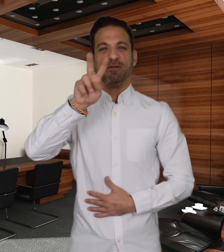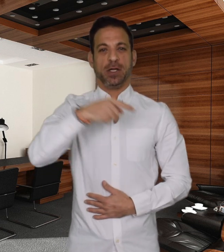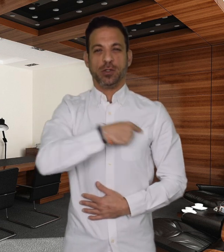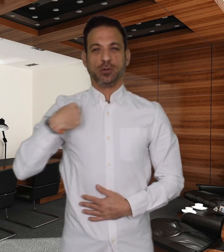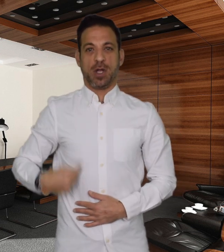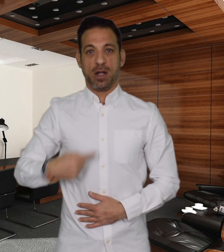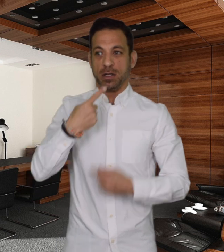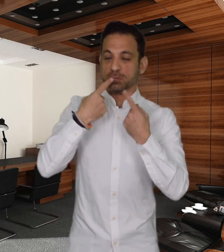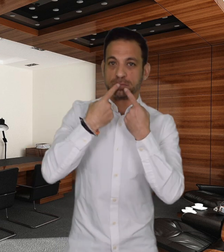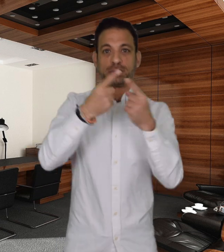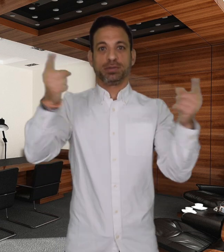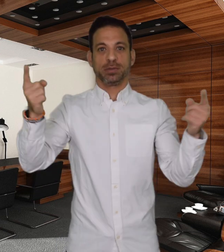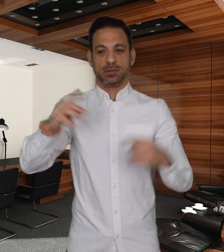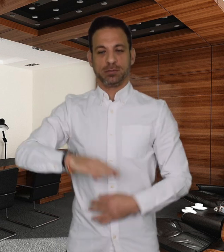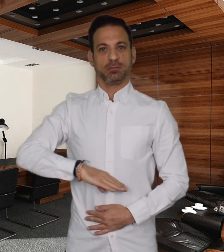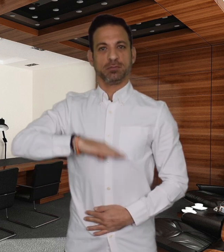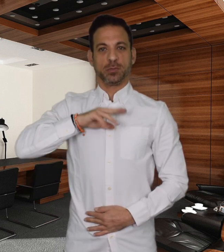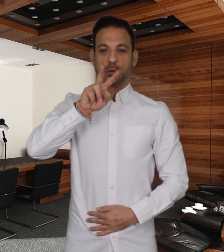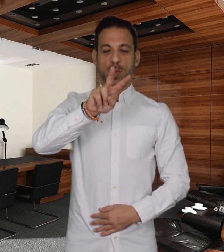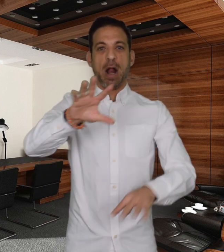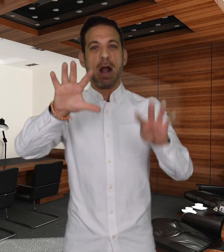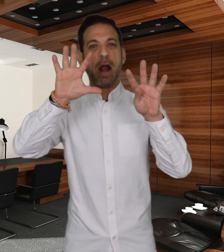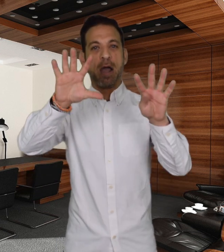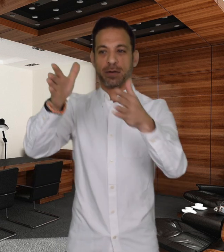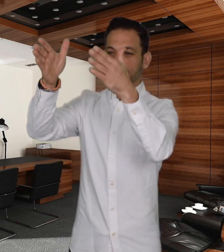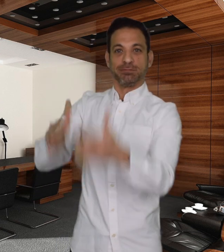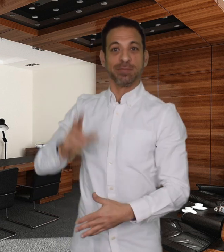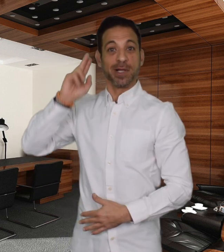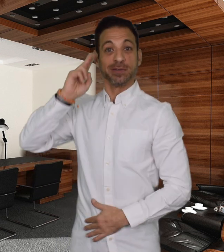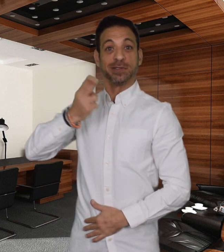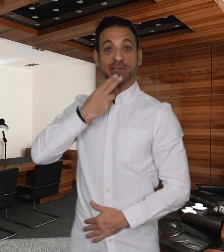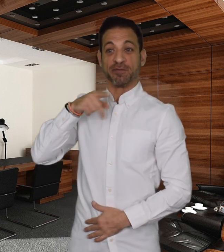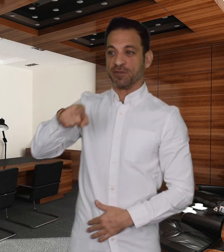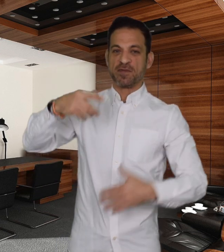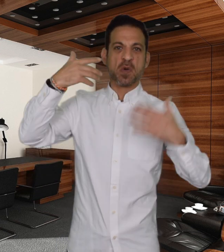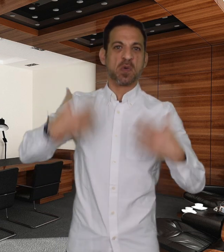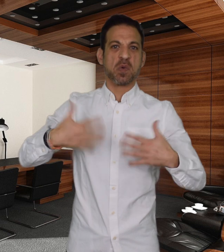Chinese Deaf woman as one of the 10 most inspiring persons.